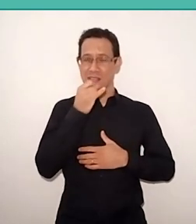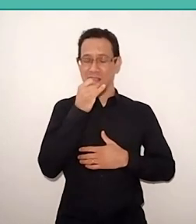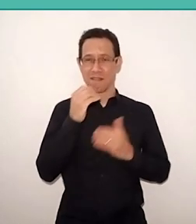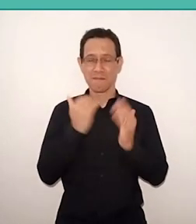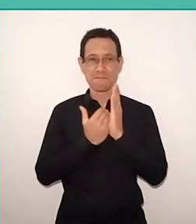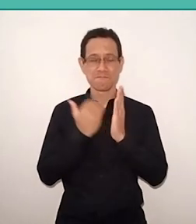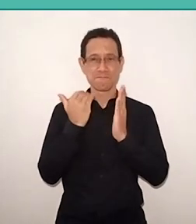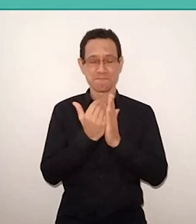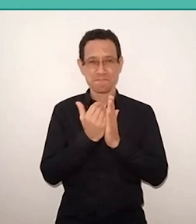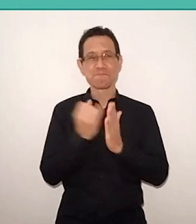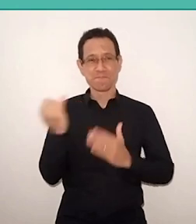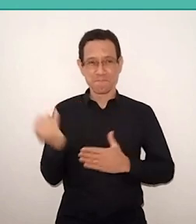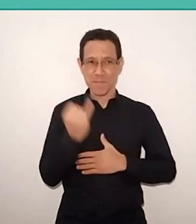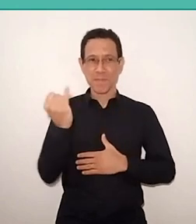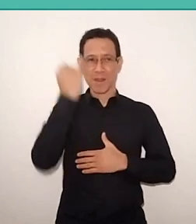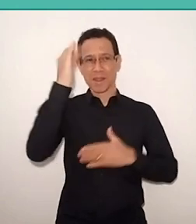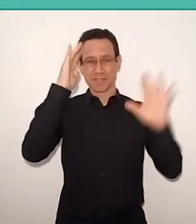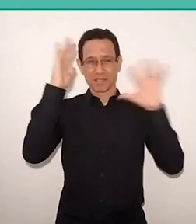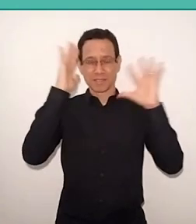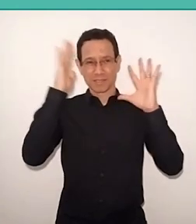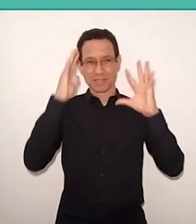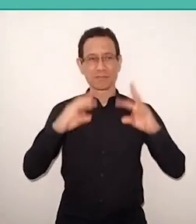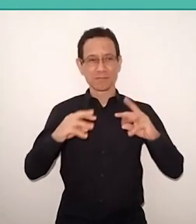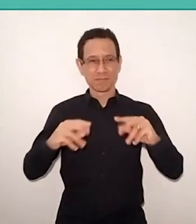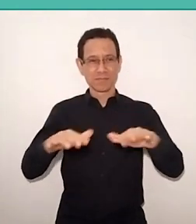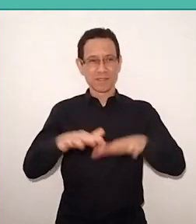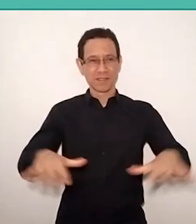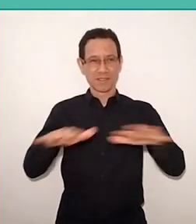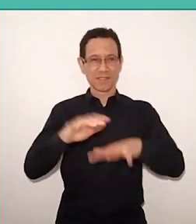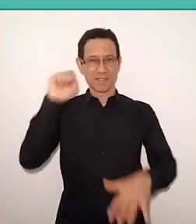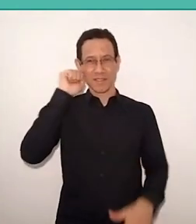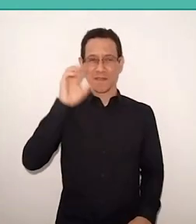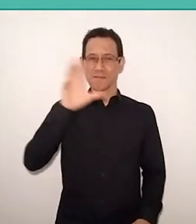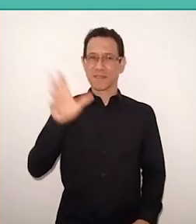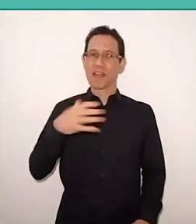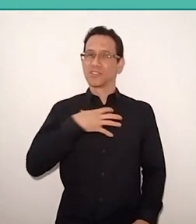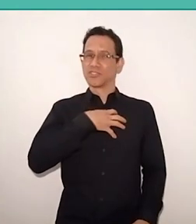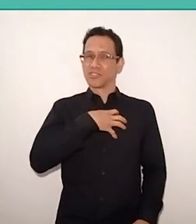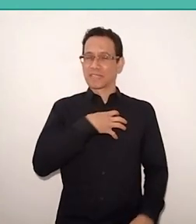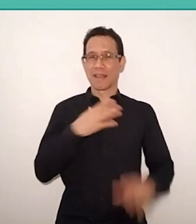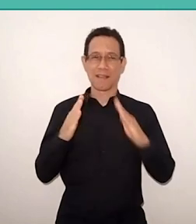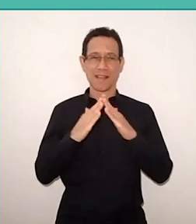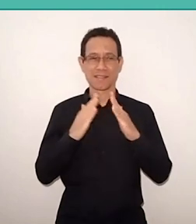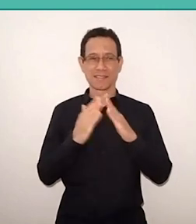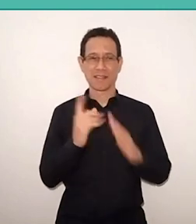to tread on African soil, to feel at home." Freire, 1978.